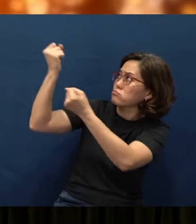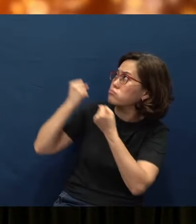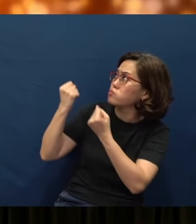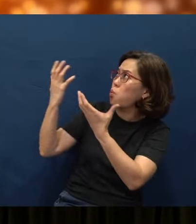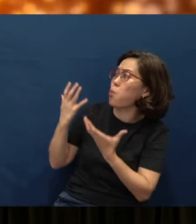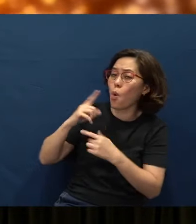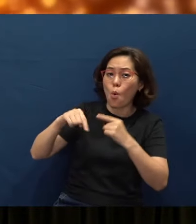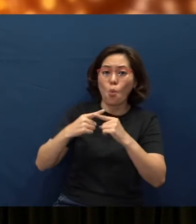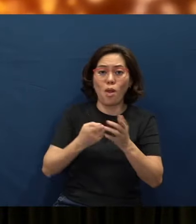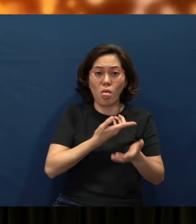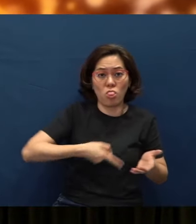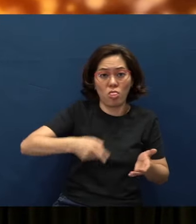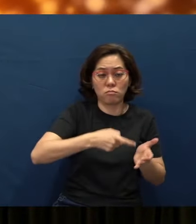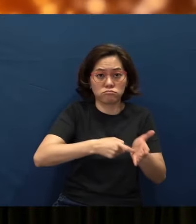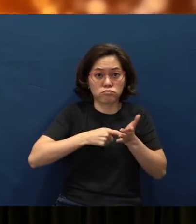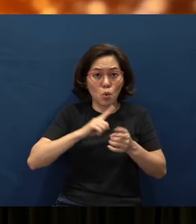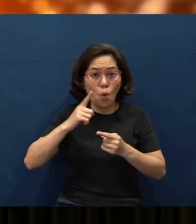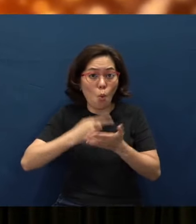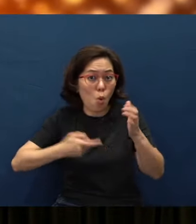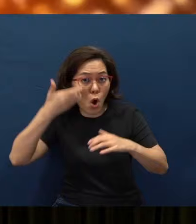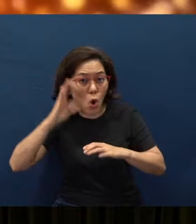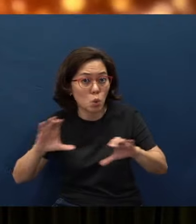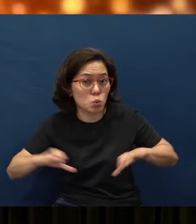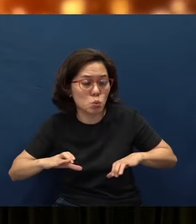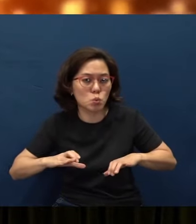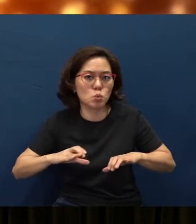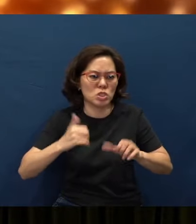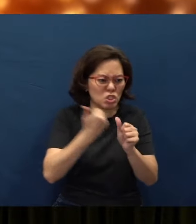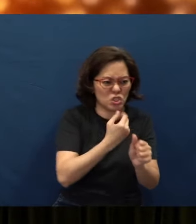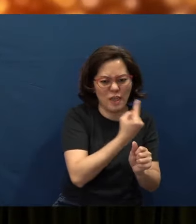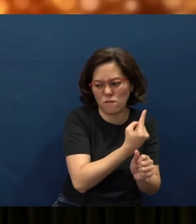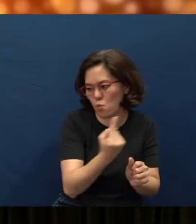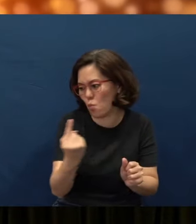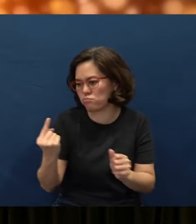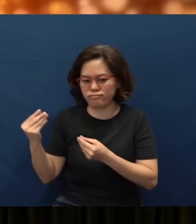And what does God do? He comes through for each and every one of them.